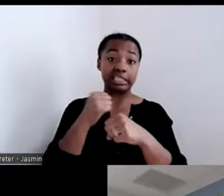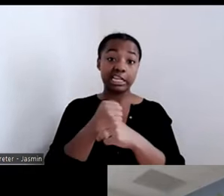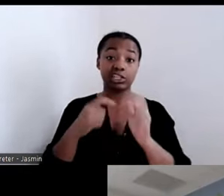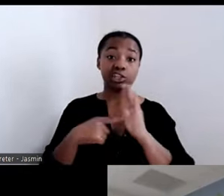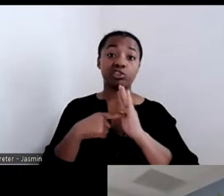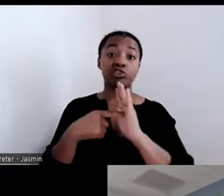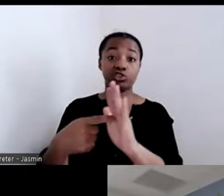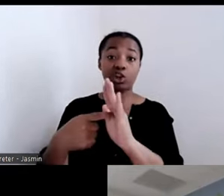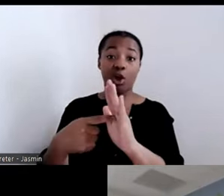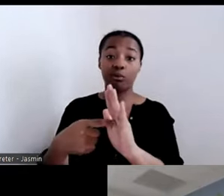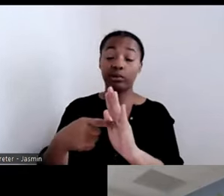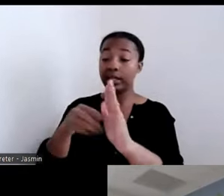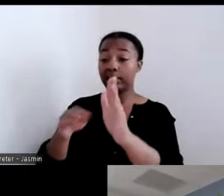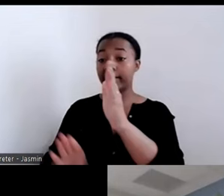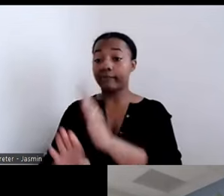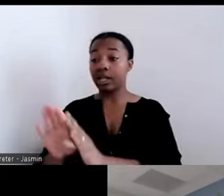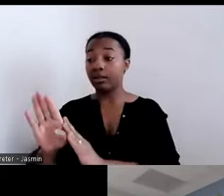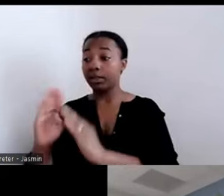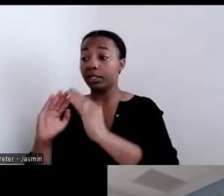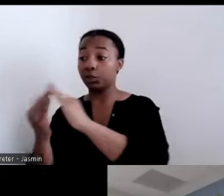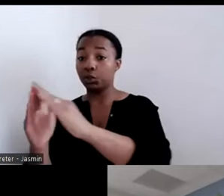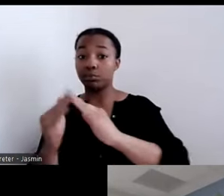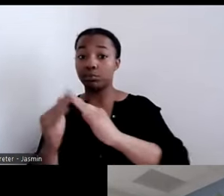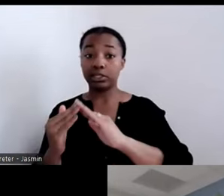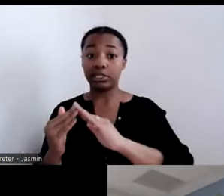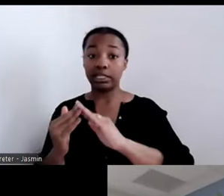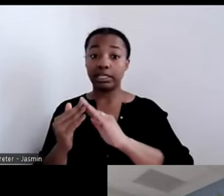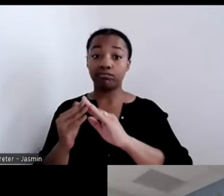natural supports, are key to successful community living.